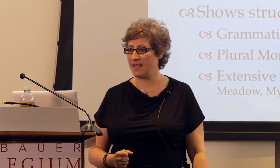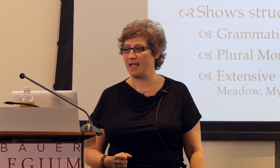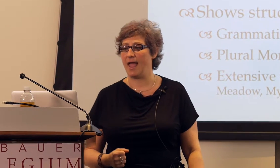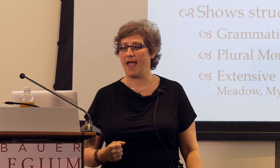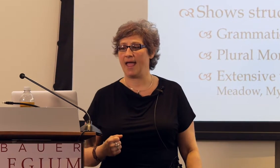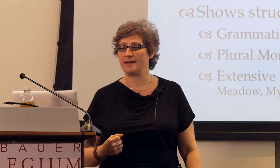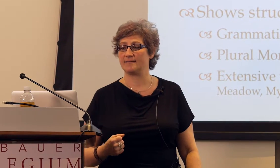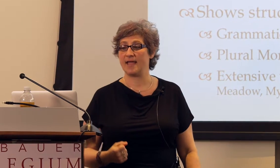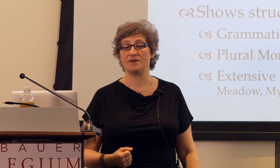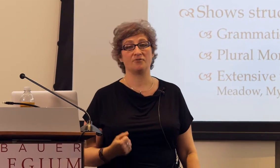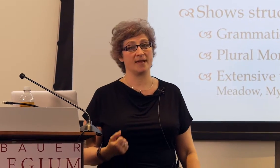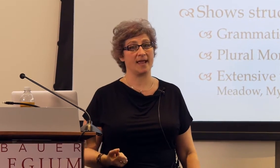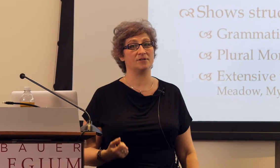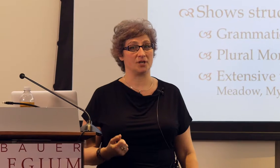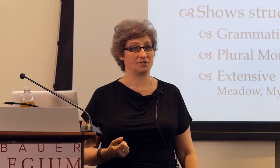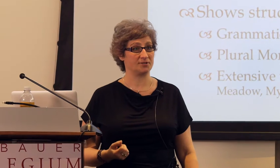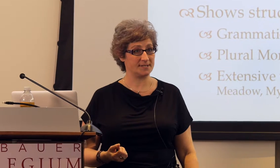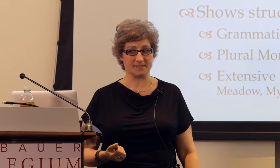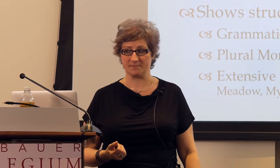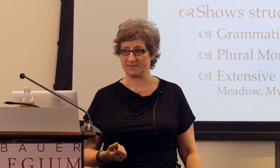And they create gesture systems